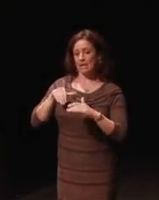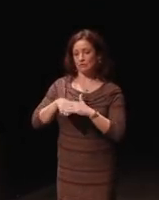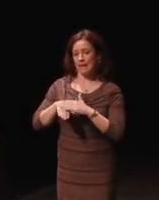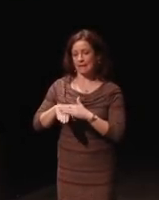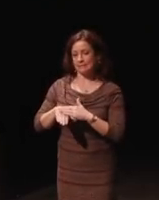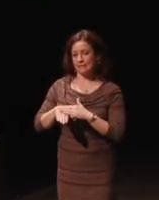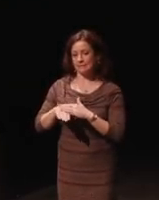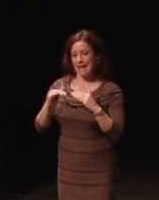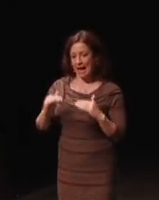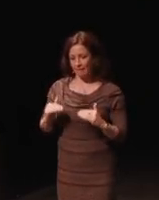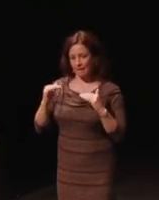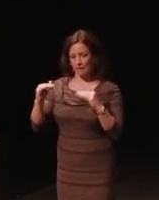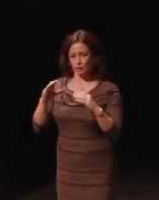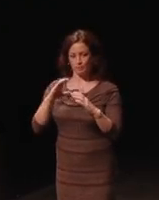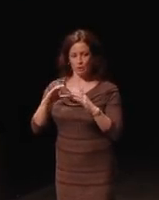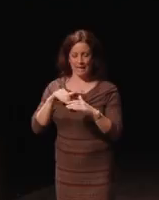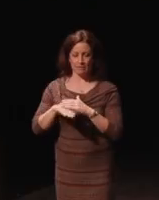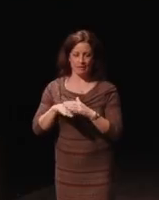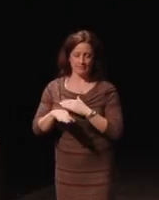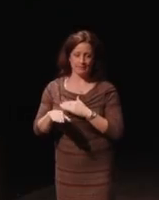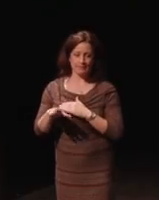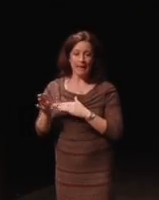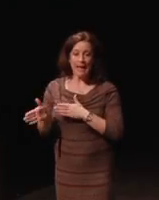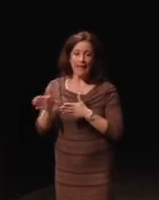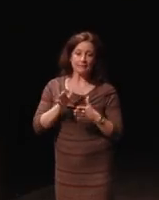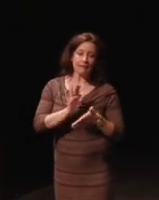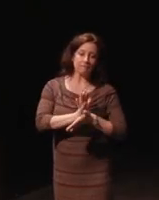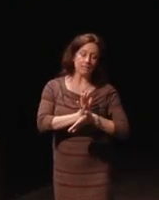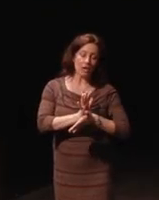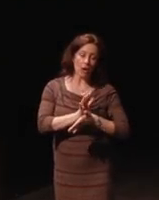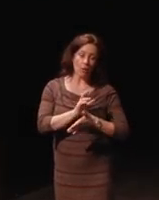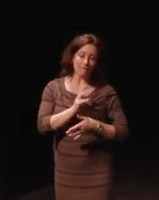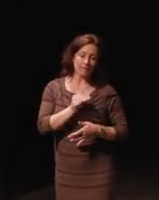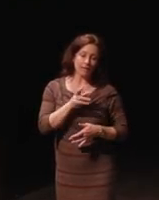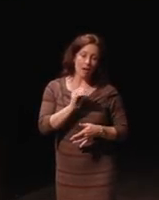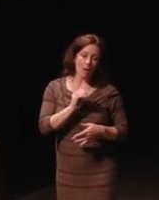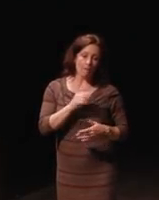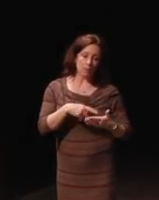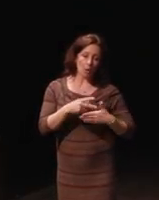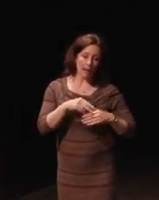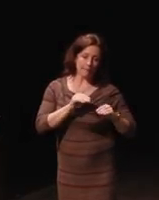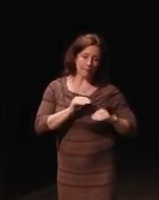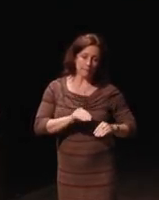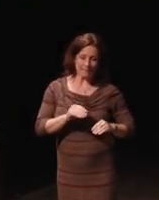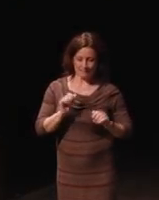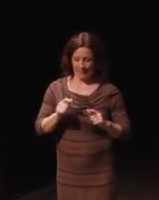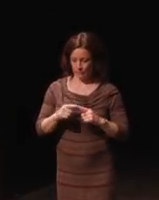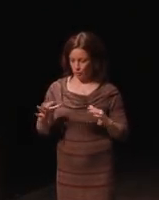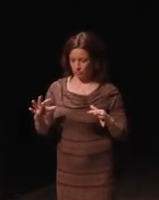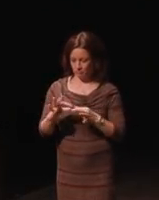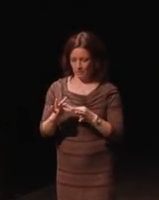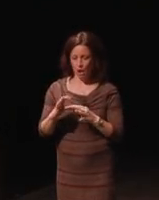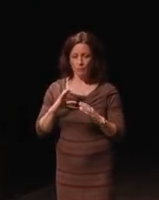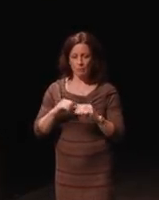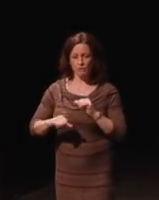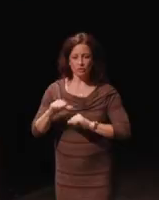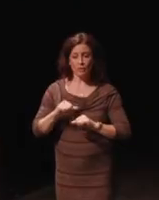advanced communications access and video programming. So, it's being able to communicate with each other. When we were writing the CVAA we had